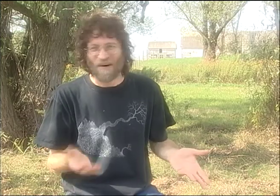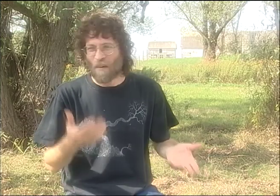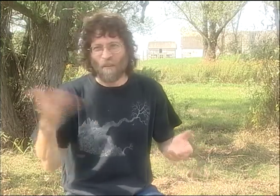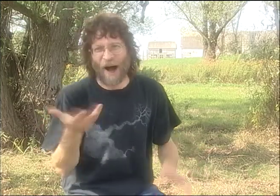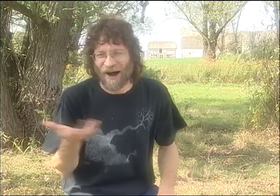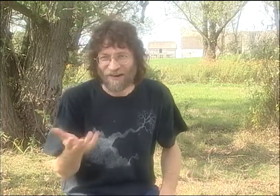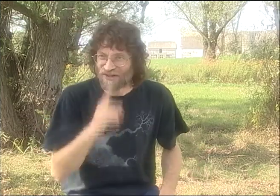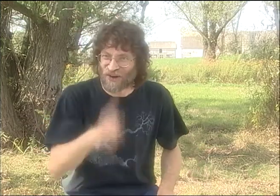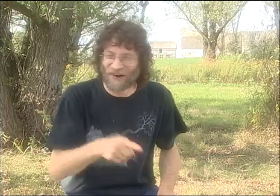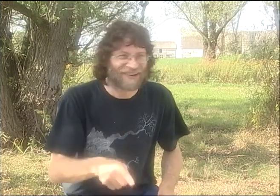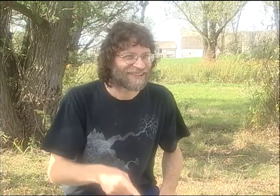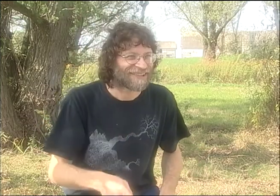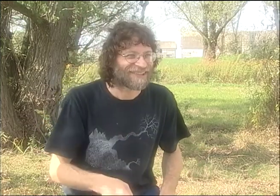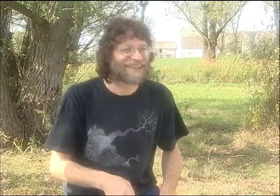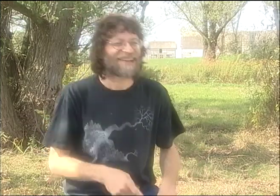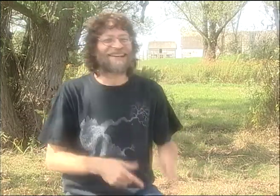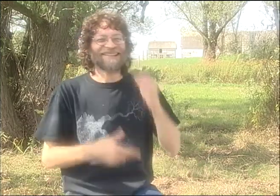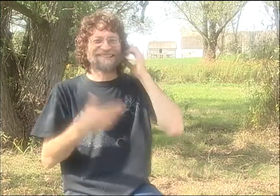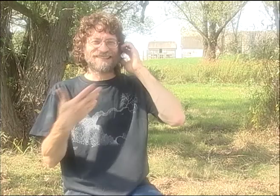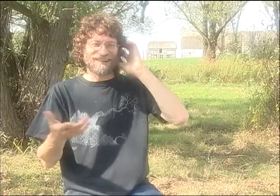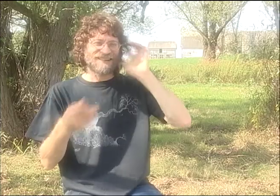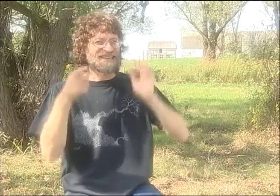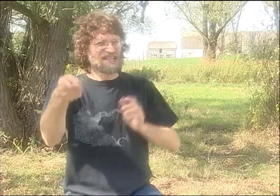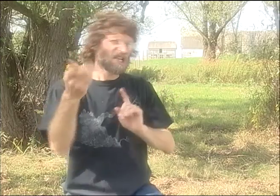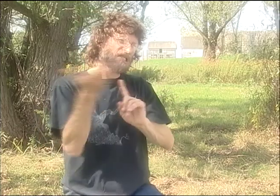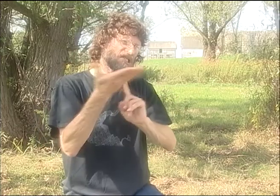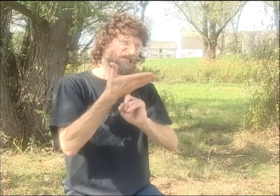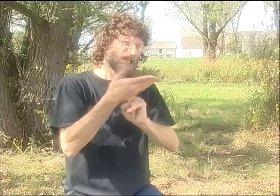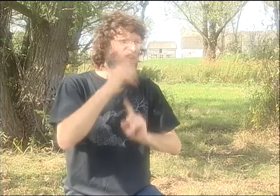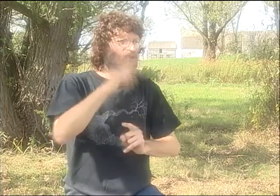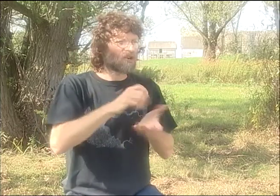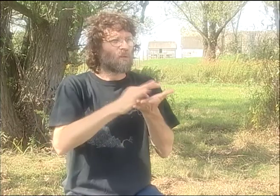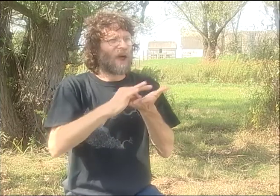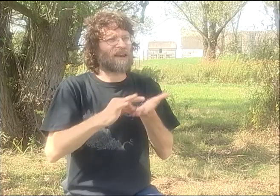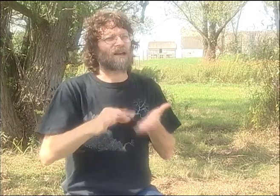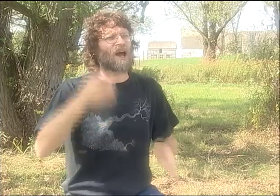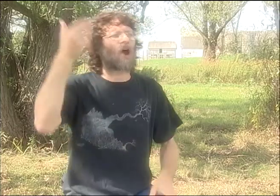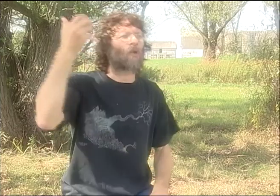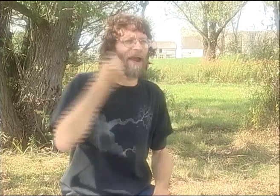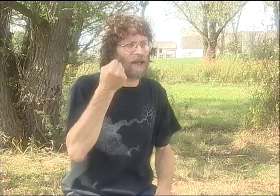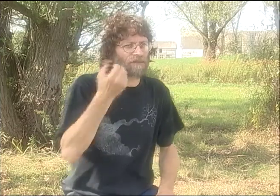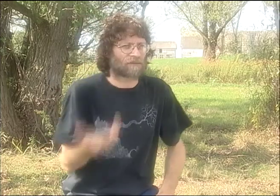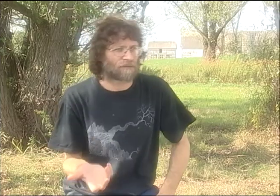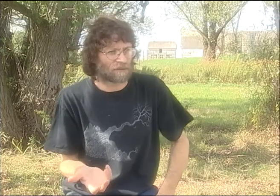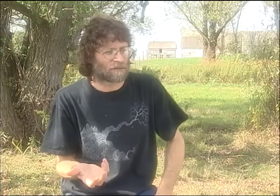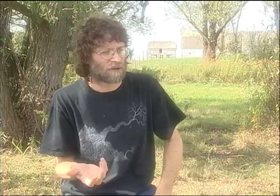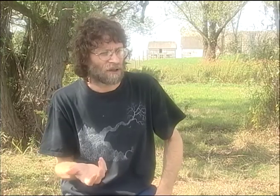AND THE 3 OF US WERE LIKE, "OH, MY GOD! HOW GREAT IS THAT? WOW. SURE. WE'LL TAKE IT."